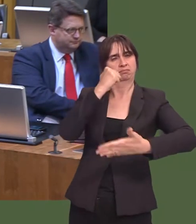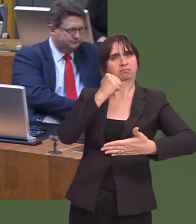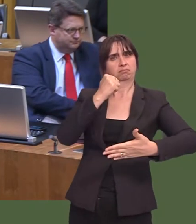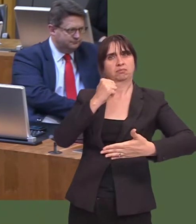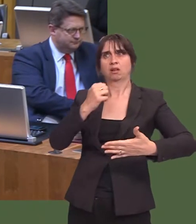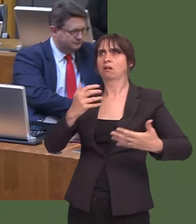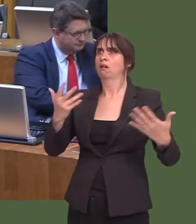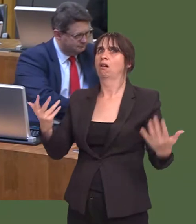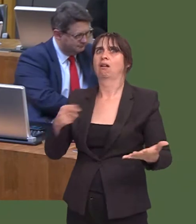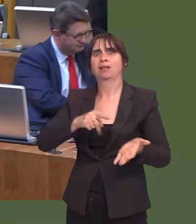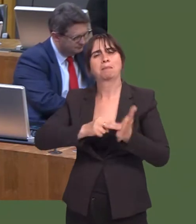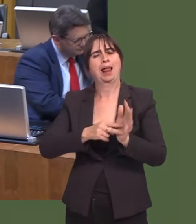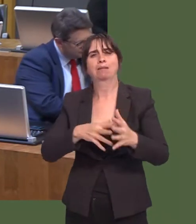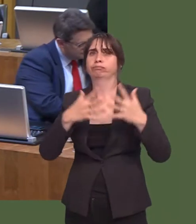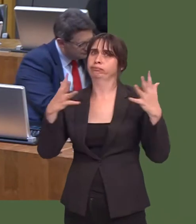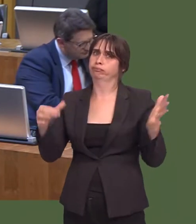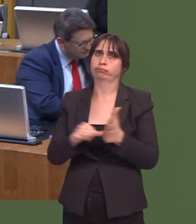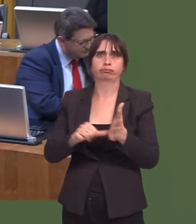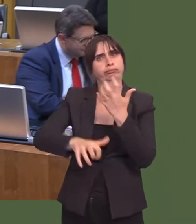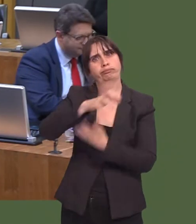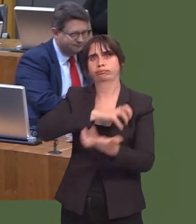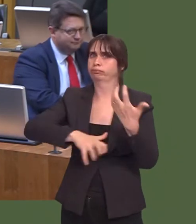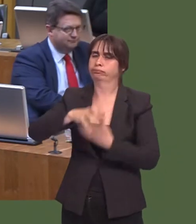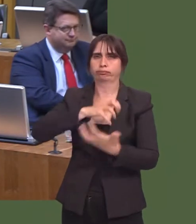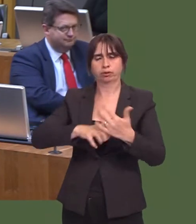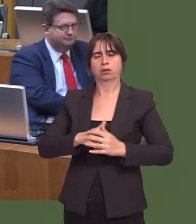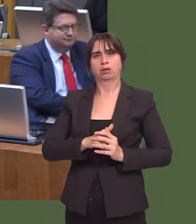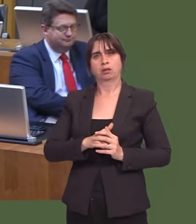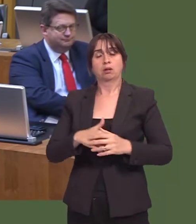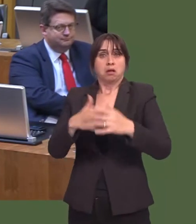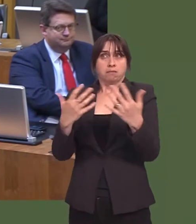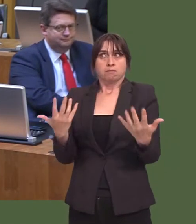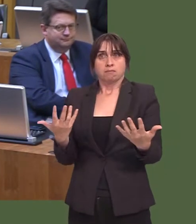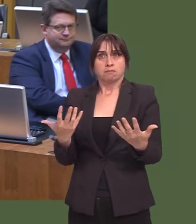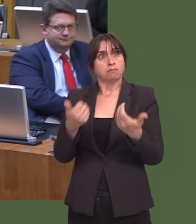if I can put it diplomatically. That situation has still not been properly resolved.